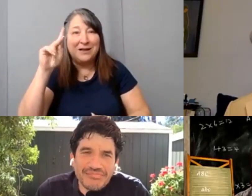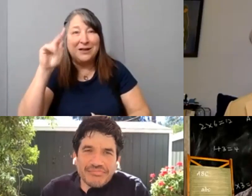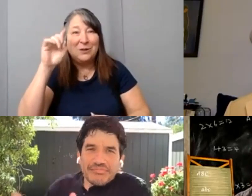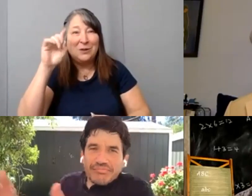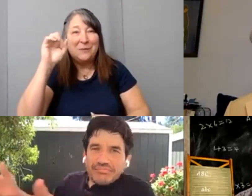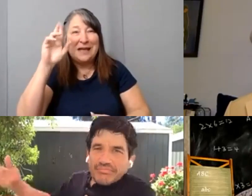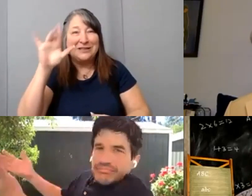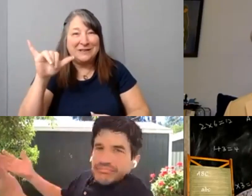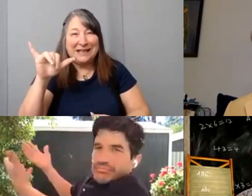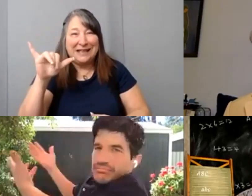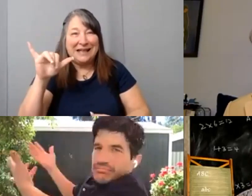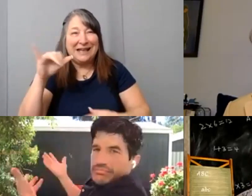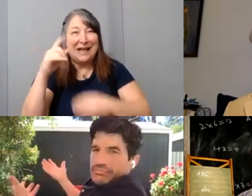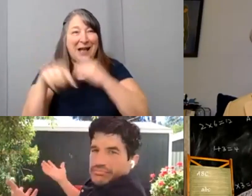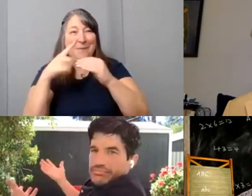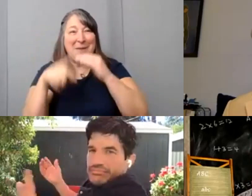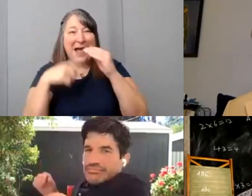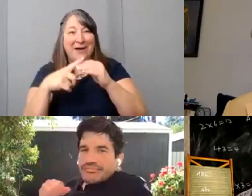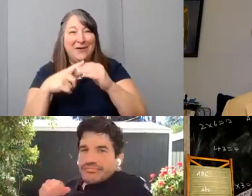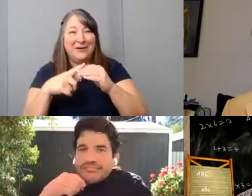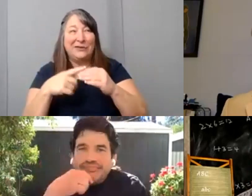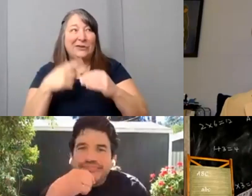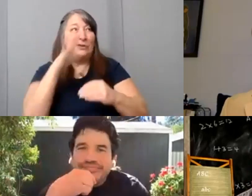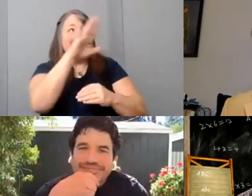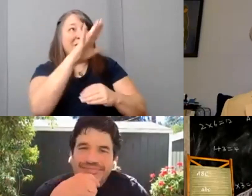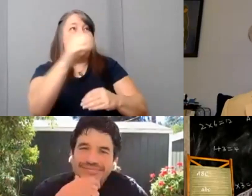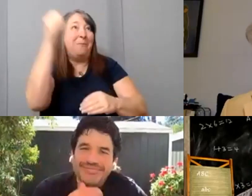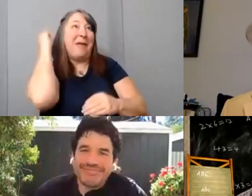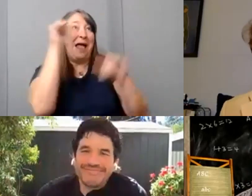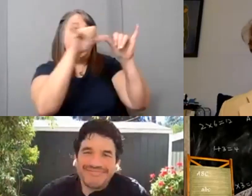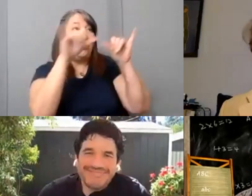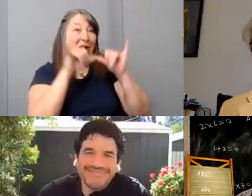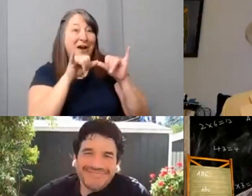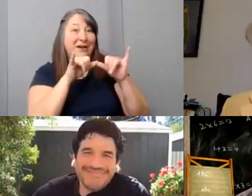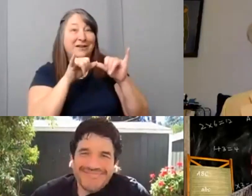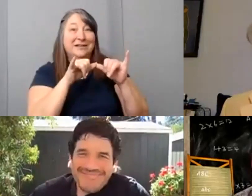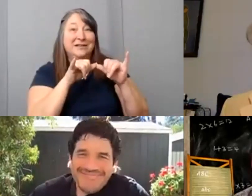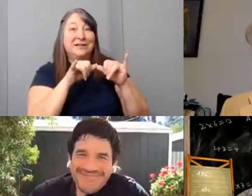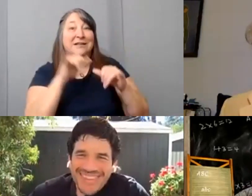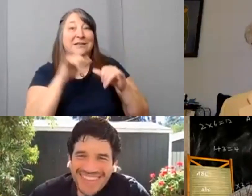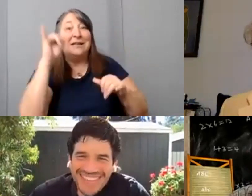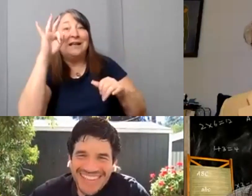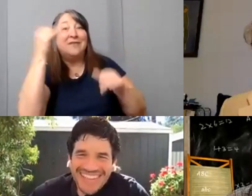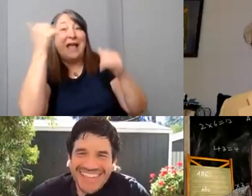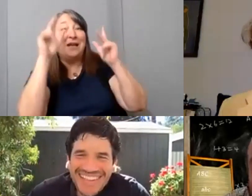You know just something unusual, something uh right. [Nic] If anybody wants more, here’s Povinelli’s address.